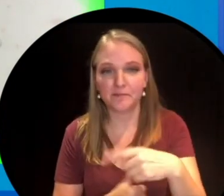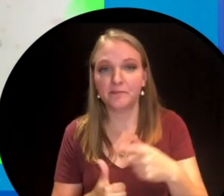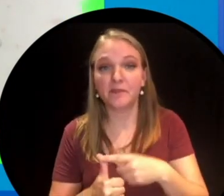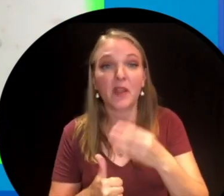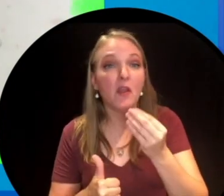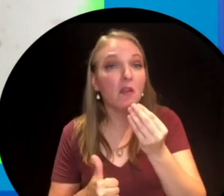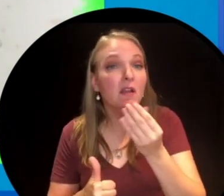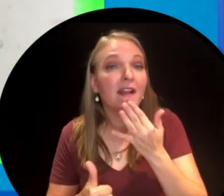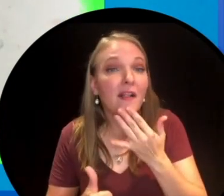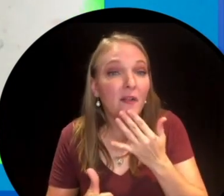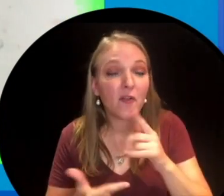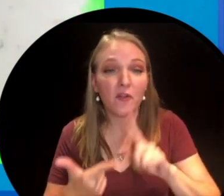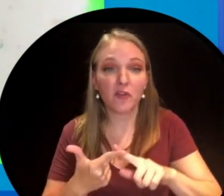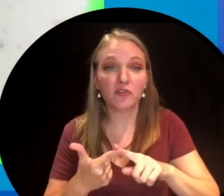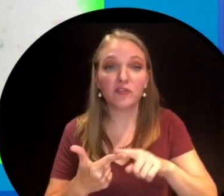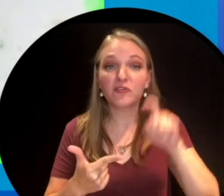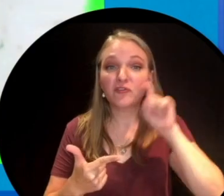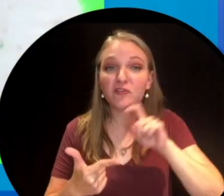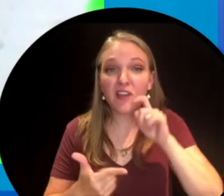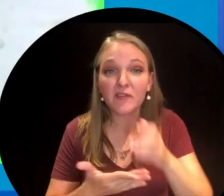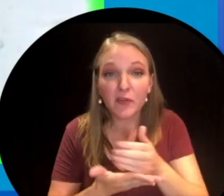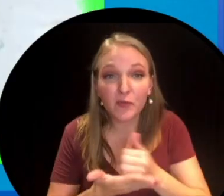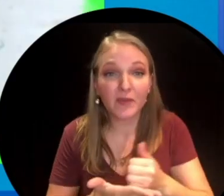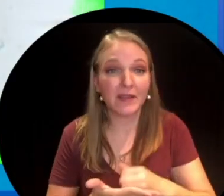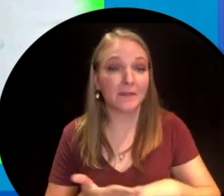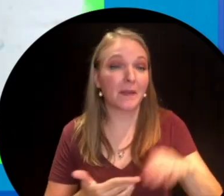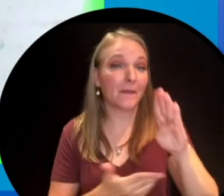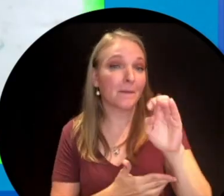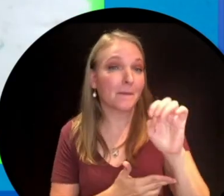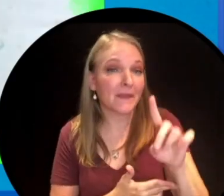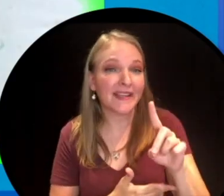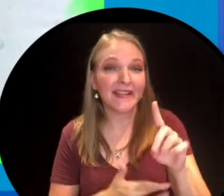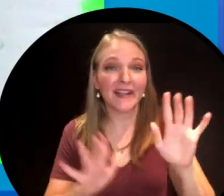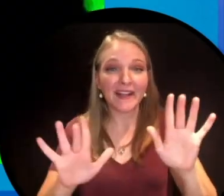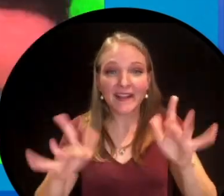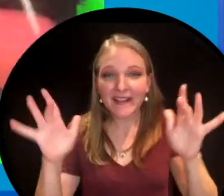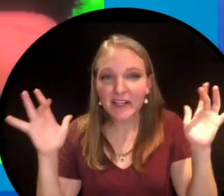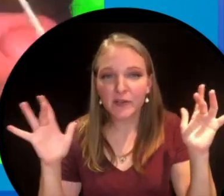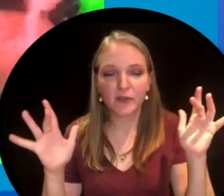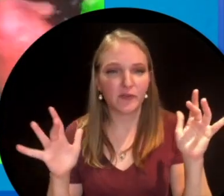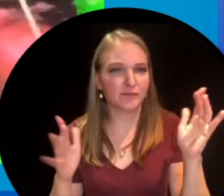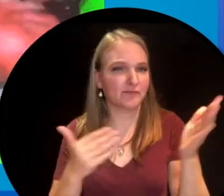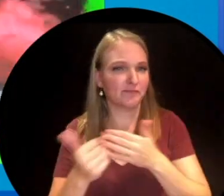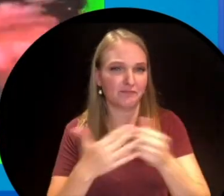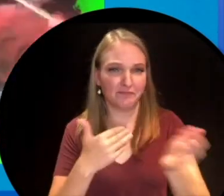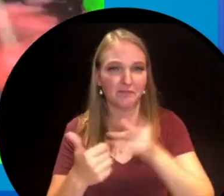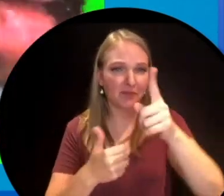shaving cream, plastic beads glitter or anything else. Once that's all mixed in,